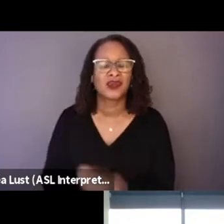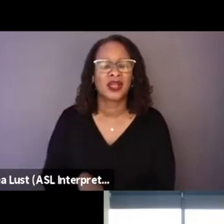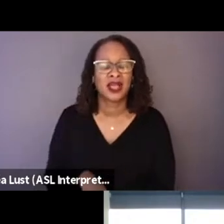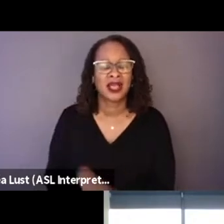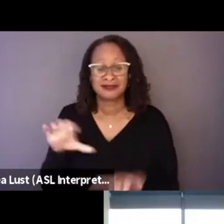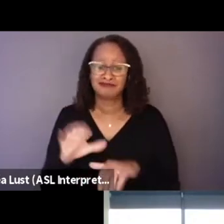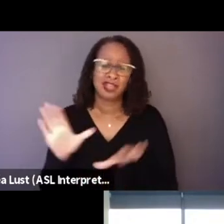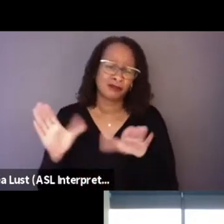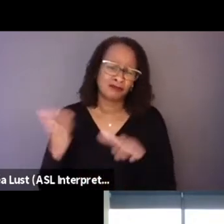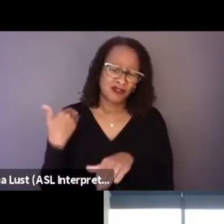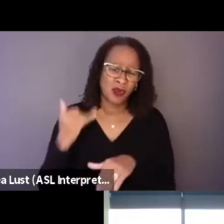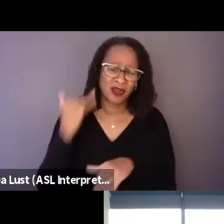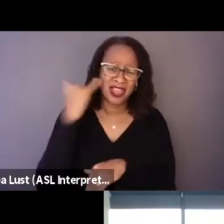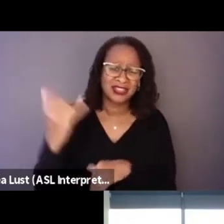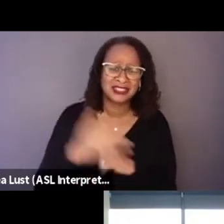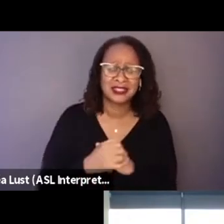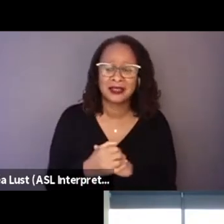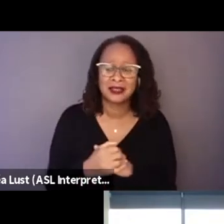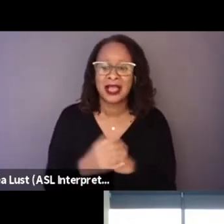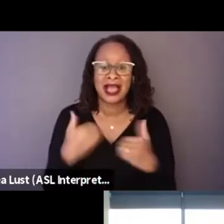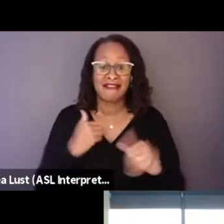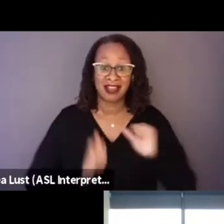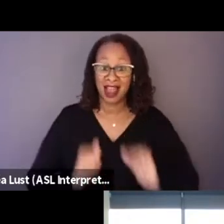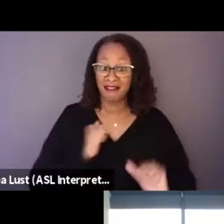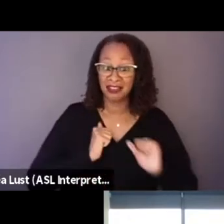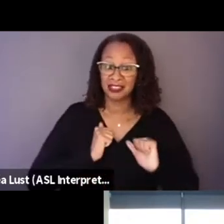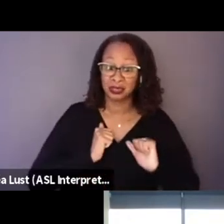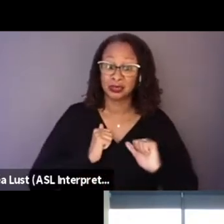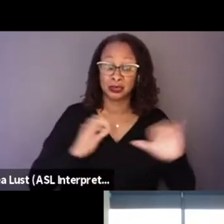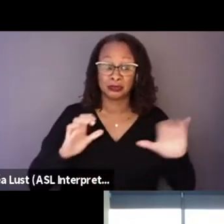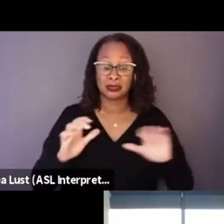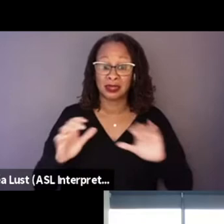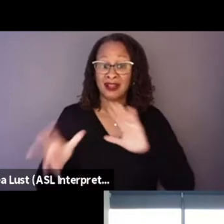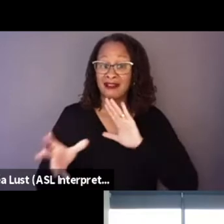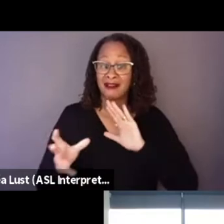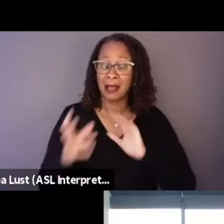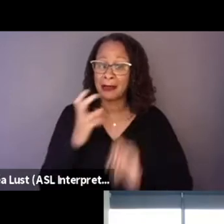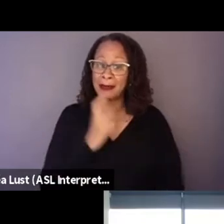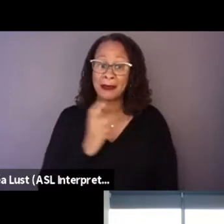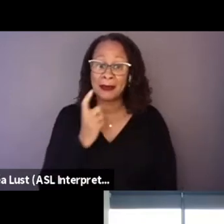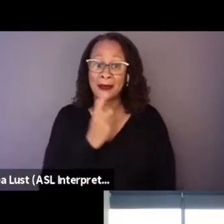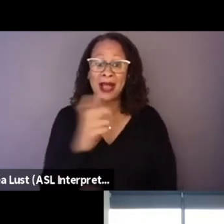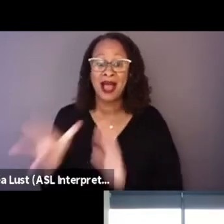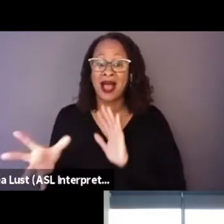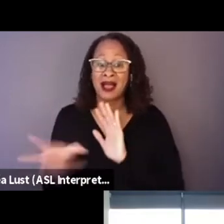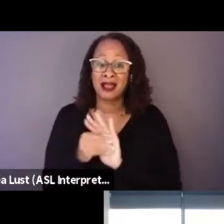this idea of having actors do lip-sync to the voices real characters,